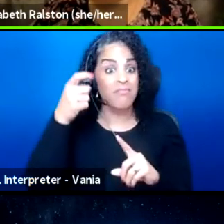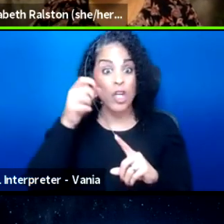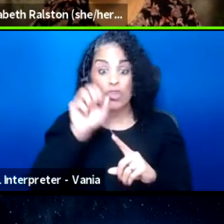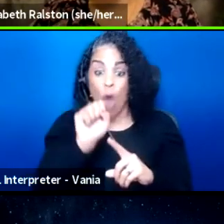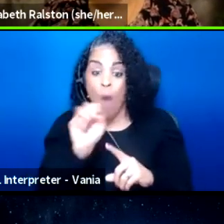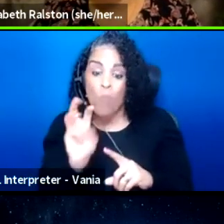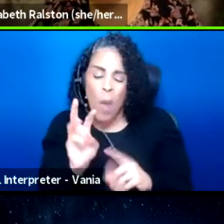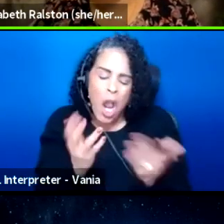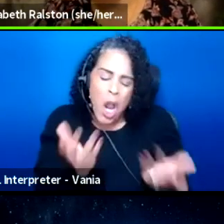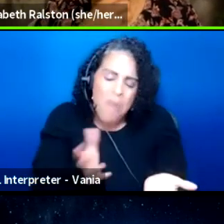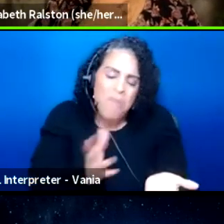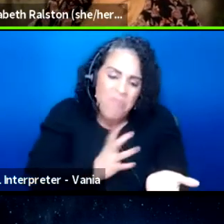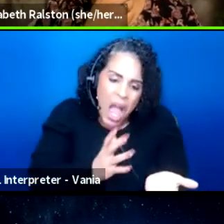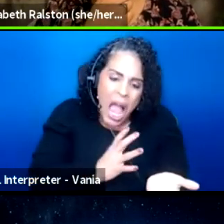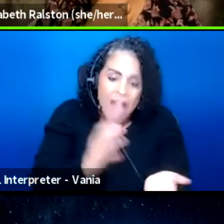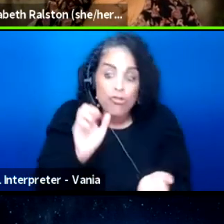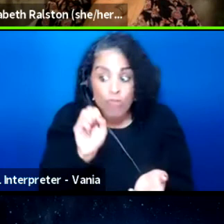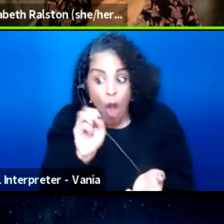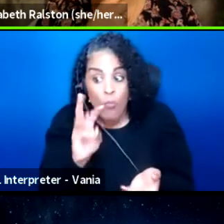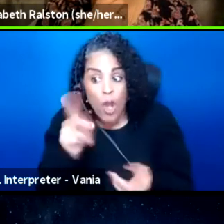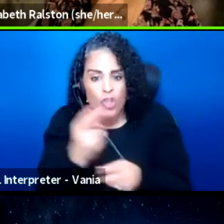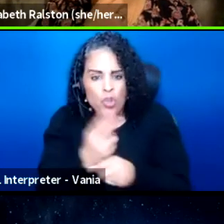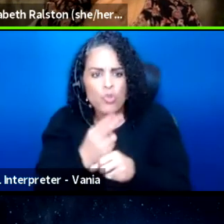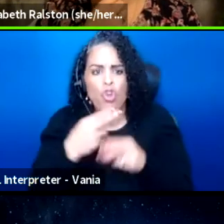and the software that I use is called Otter, Otter.ai,